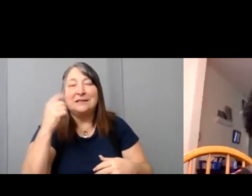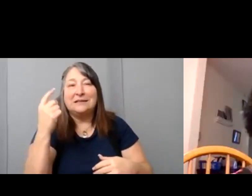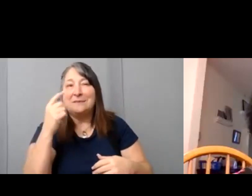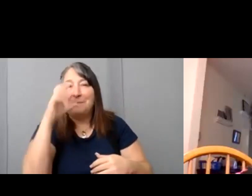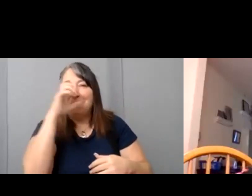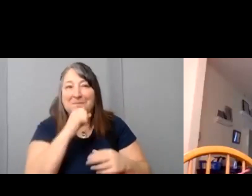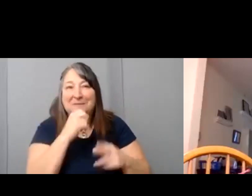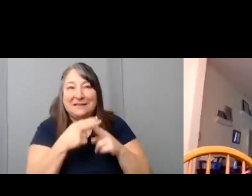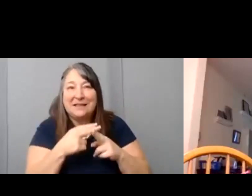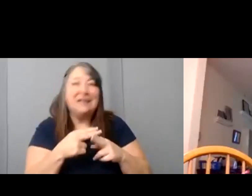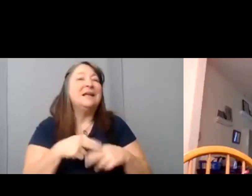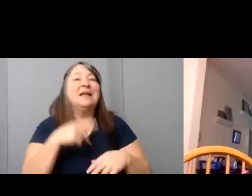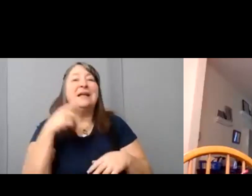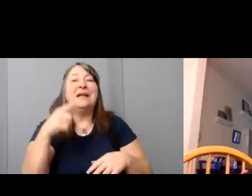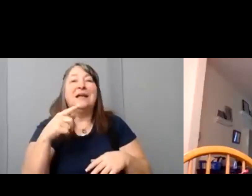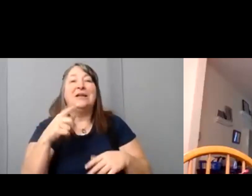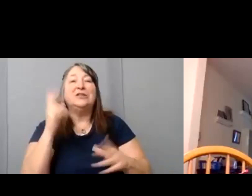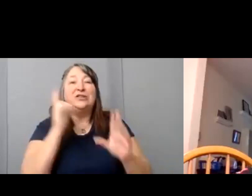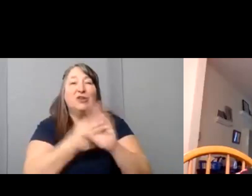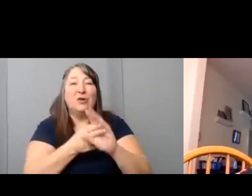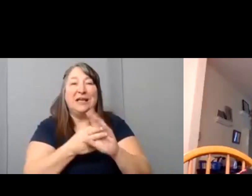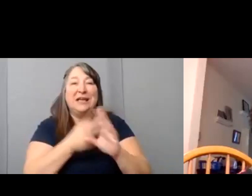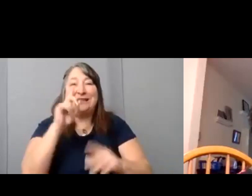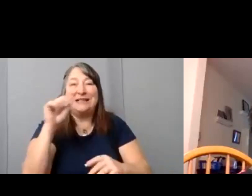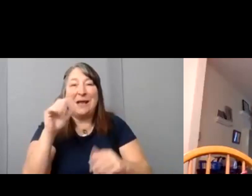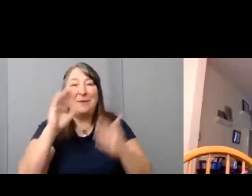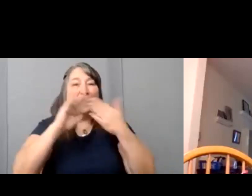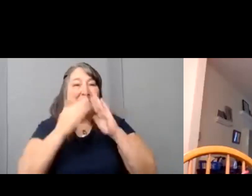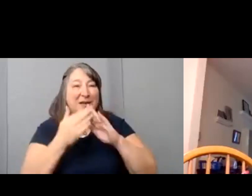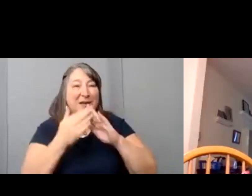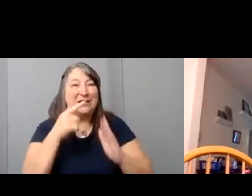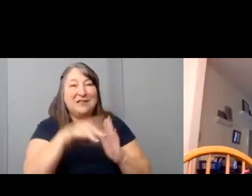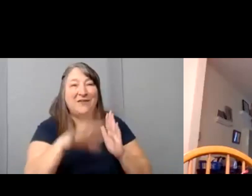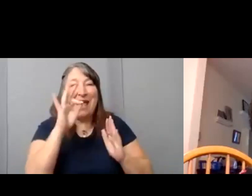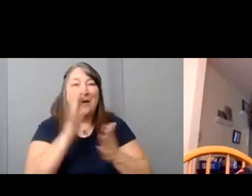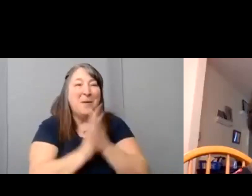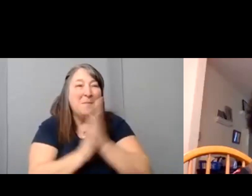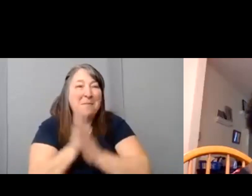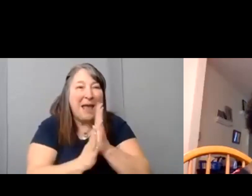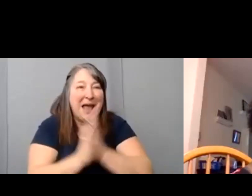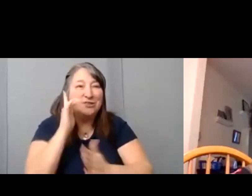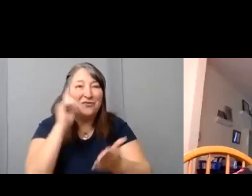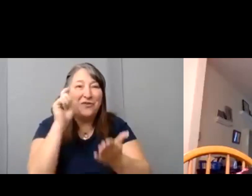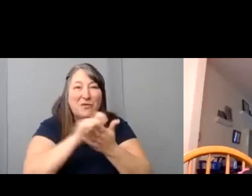Since joining the disabled community, she’s found a passion for writing, producing, and directing.